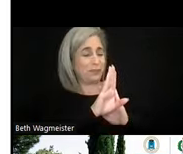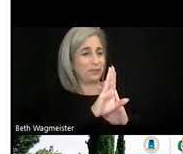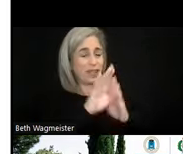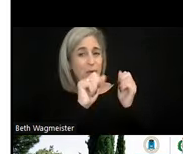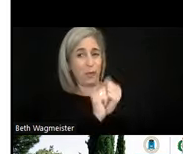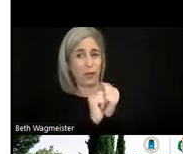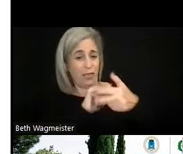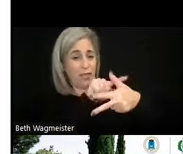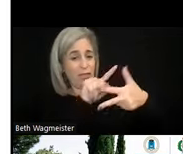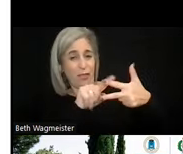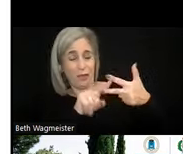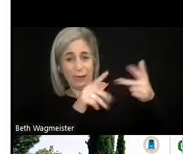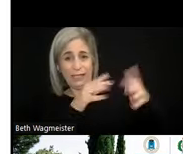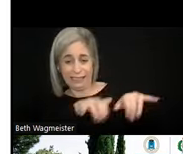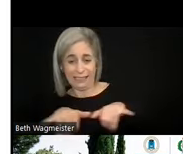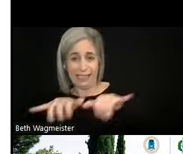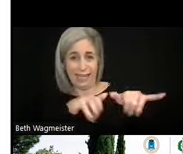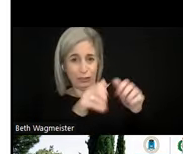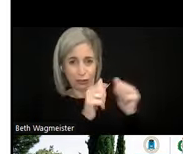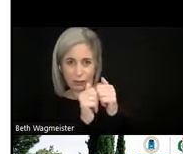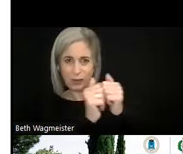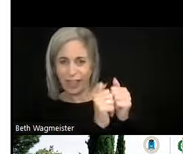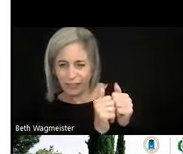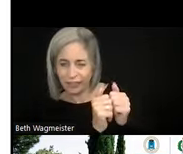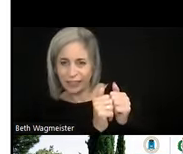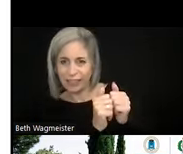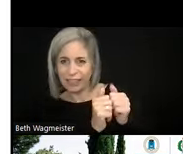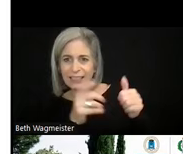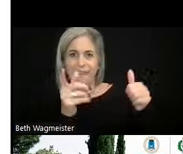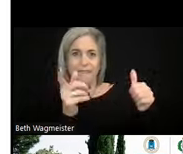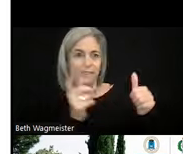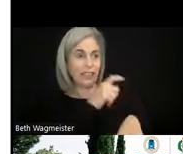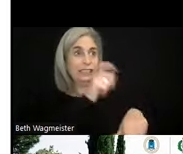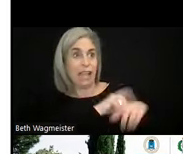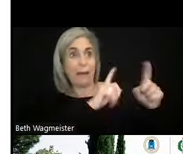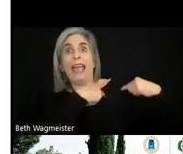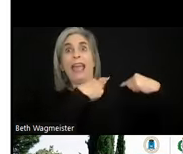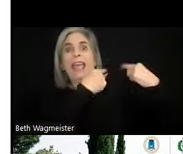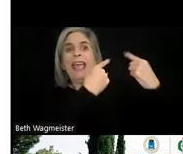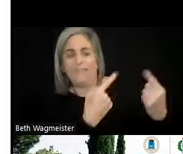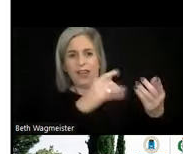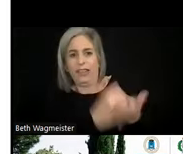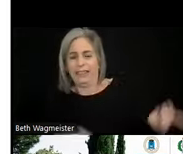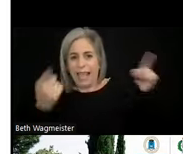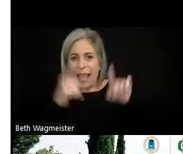three European decisions together. So it has the first time ever that this happened. But the